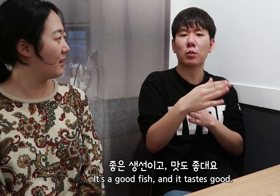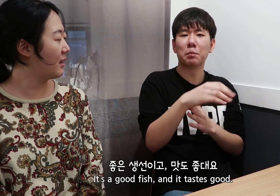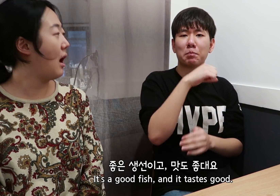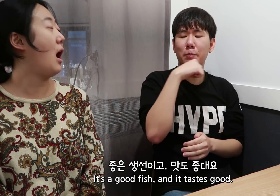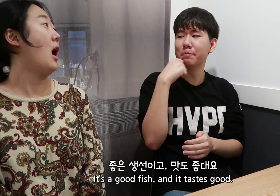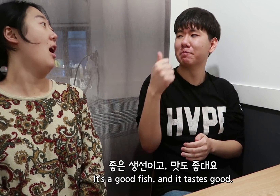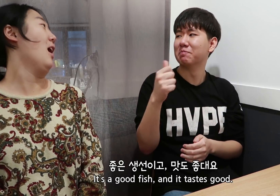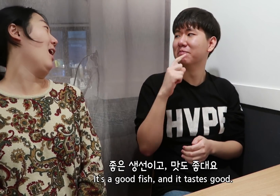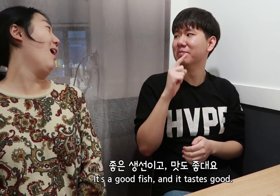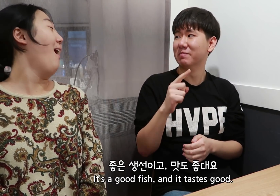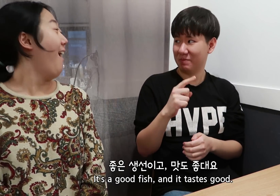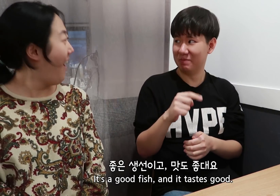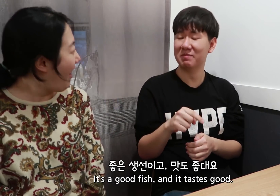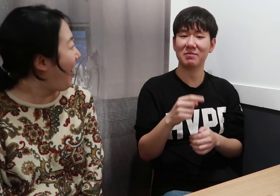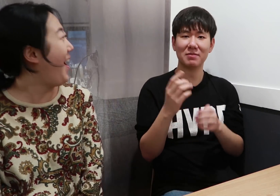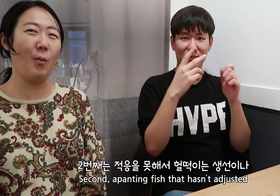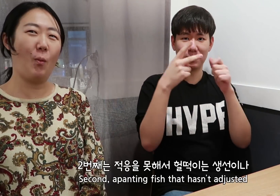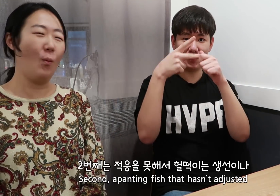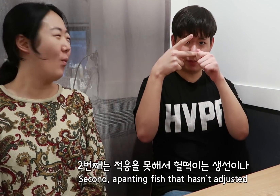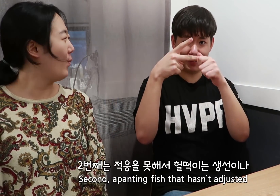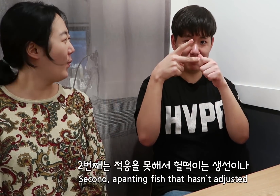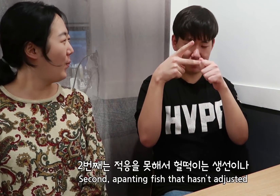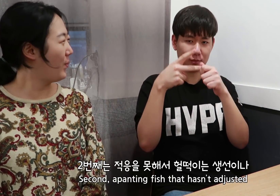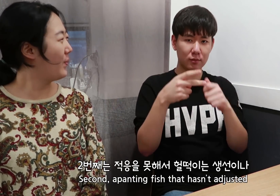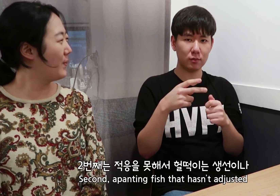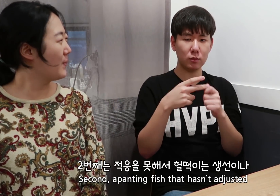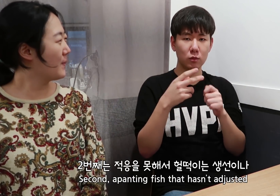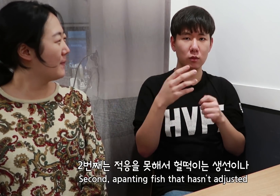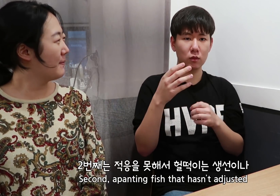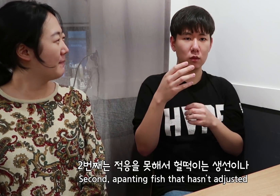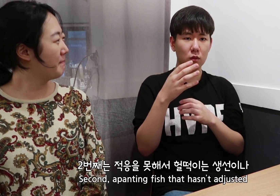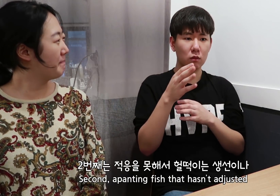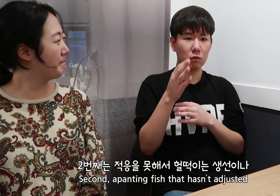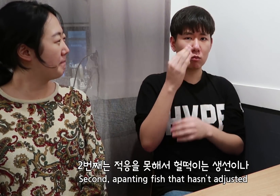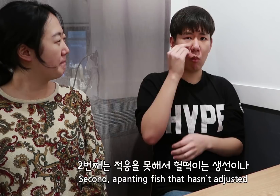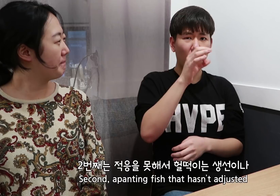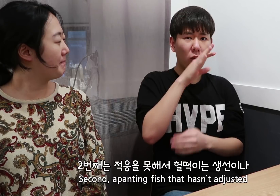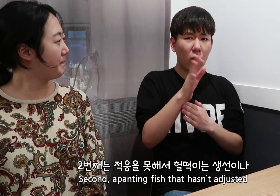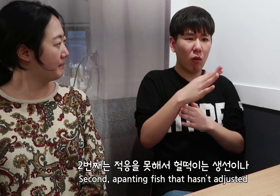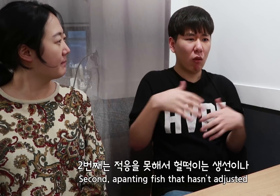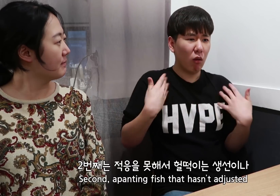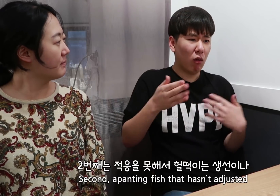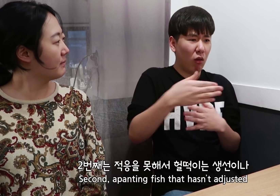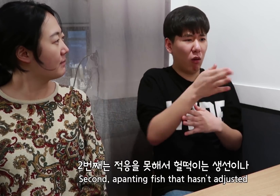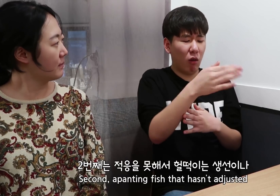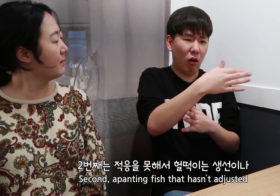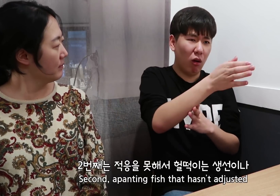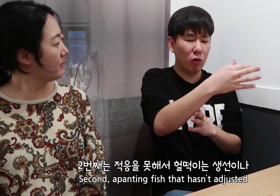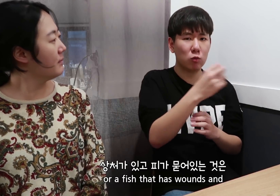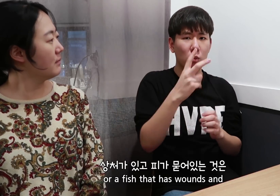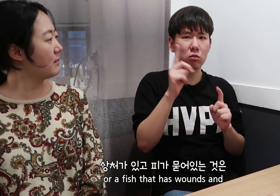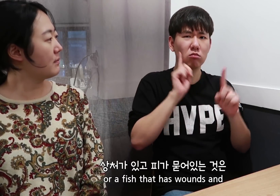It’s a good fish, and it tastes good. Second, a panting fish that hasn’t adjusted